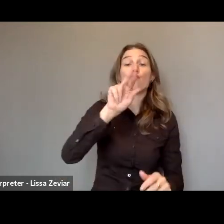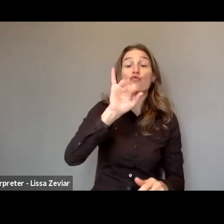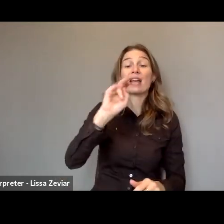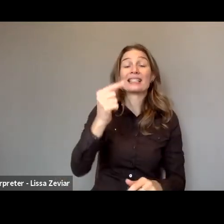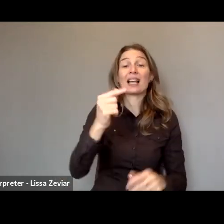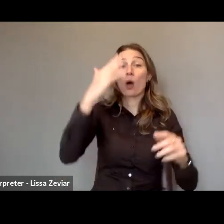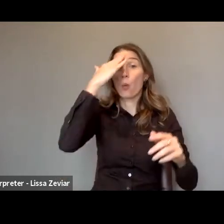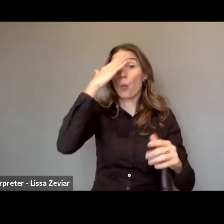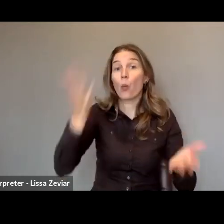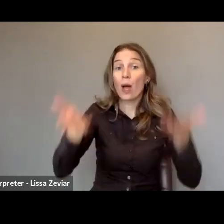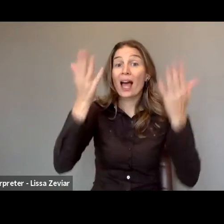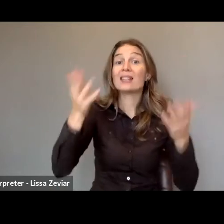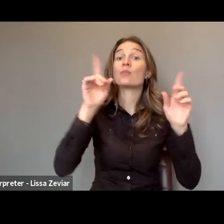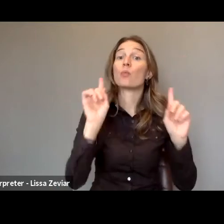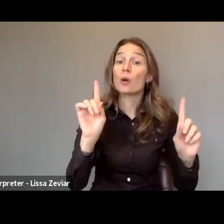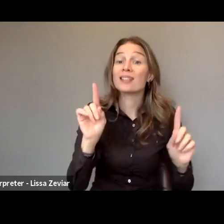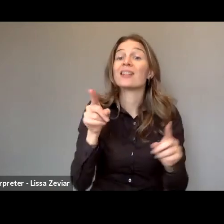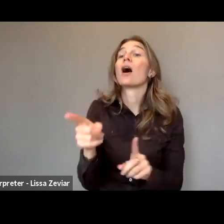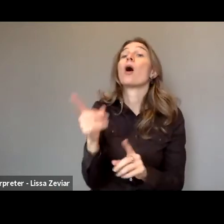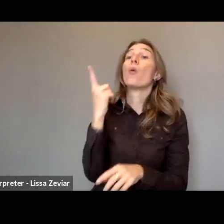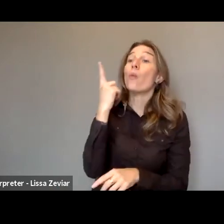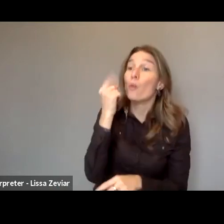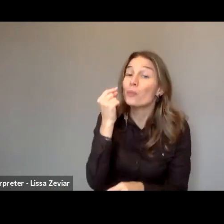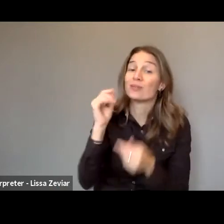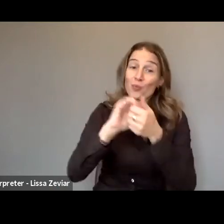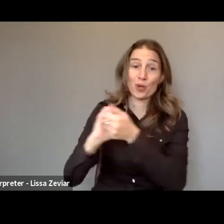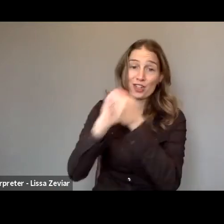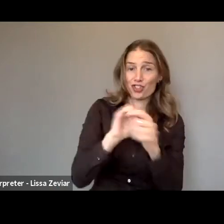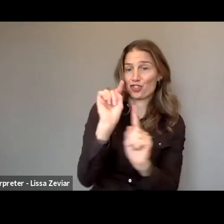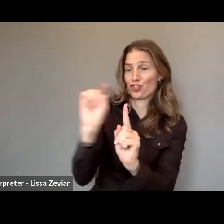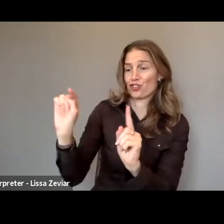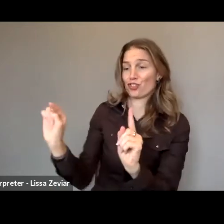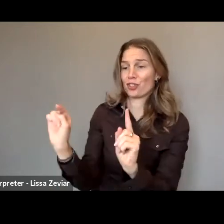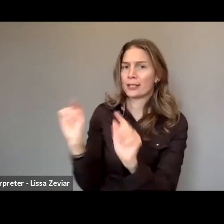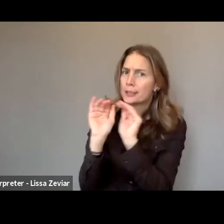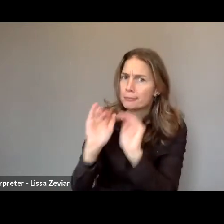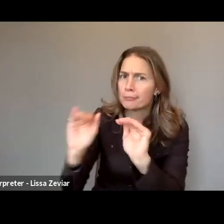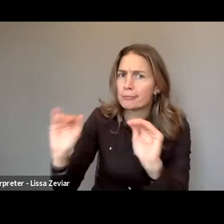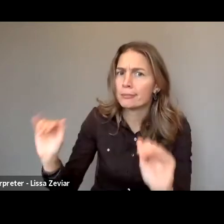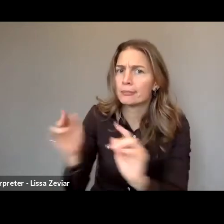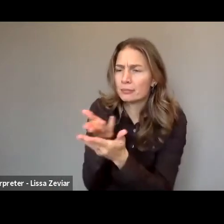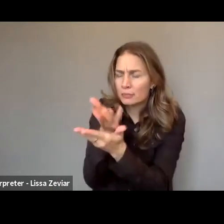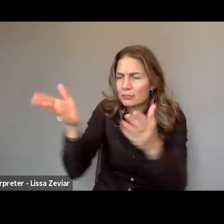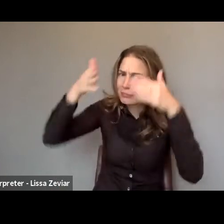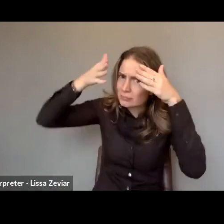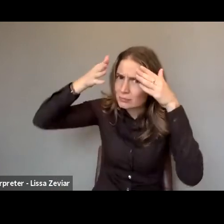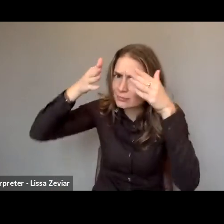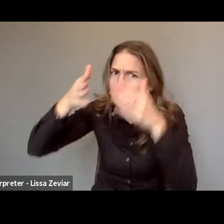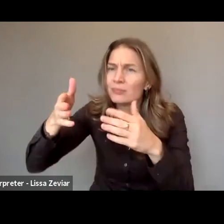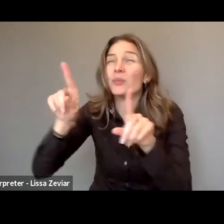among women's organization in Spain, as well as among public bodies specialized in gender violence.